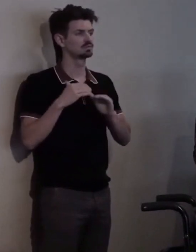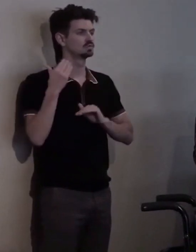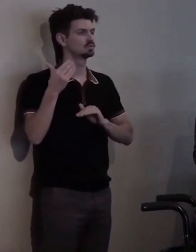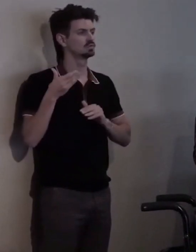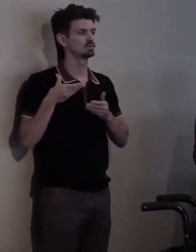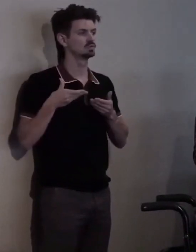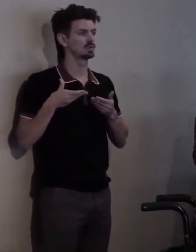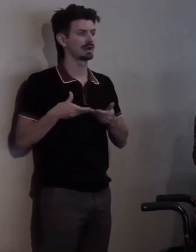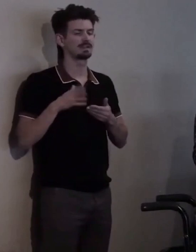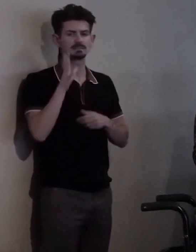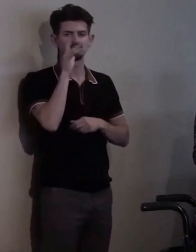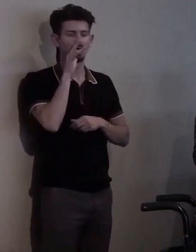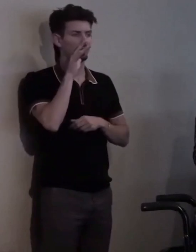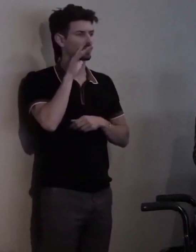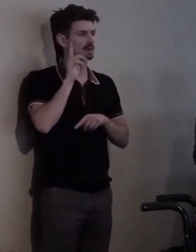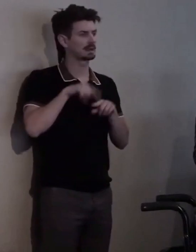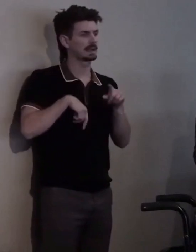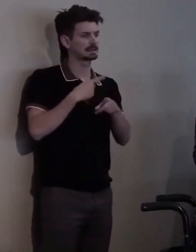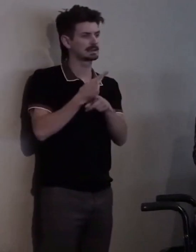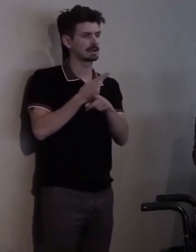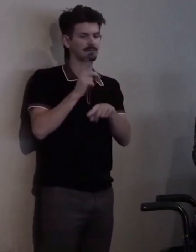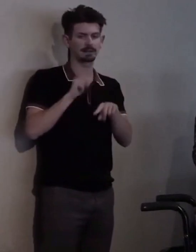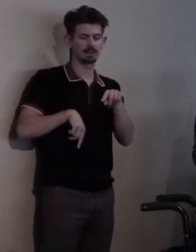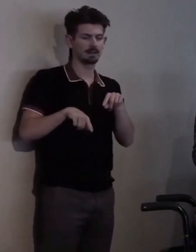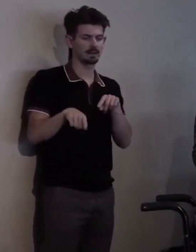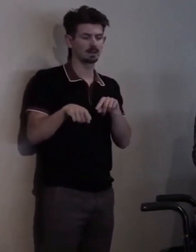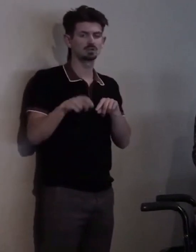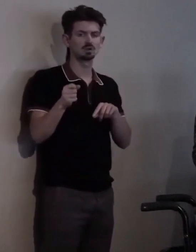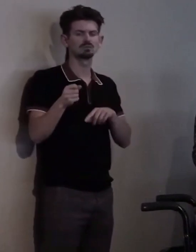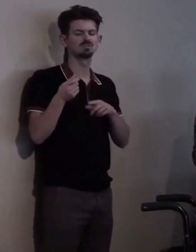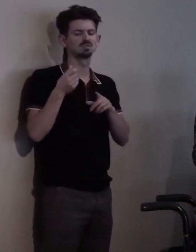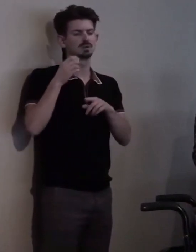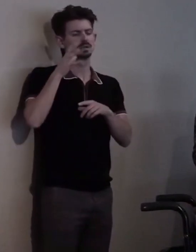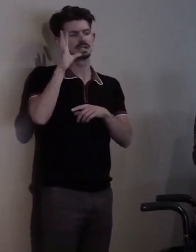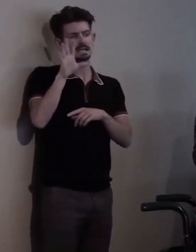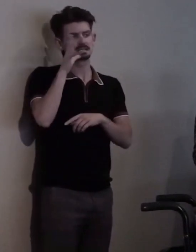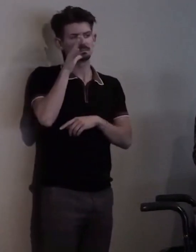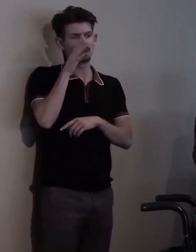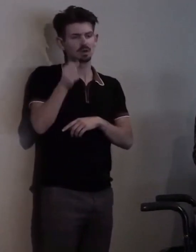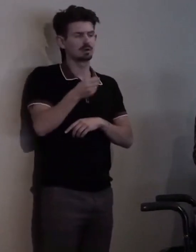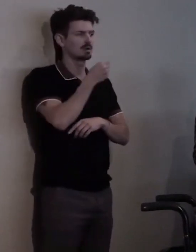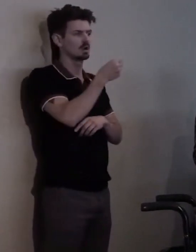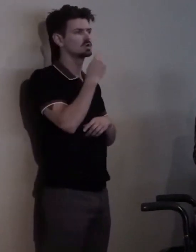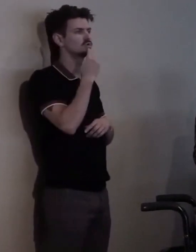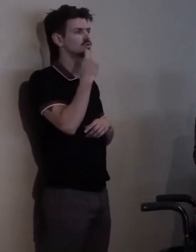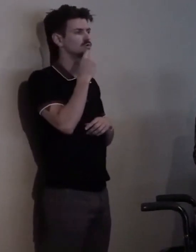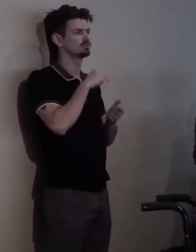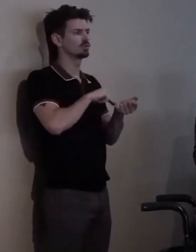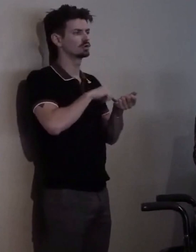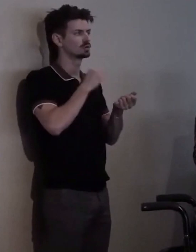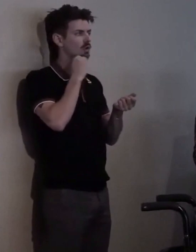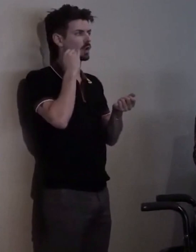And she put him in a nursing home close to me. She had no other choice.